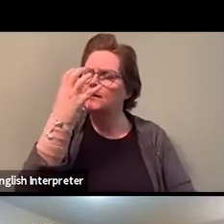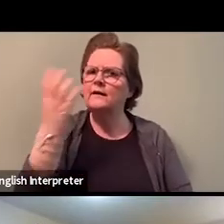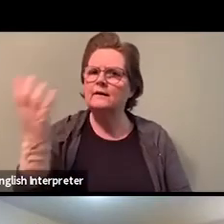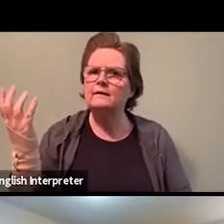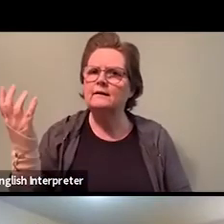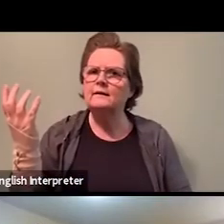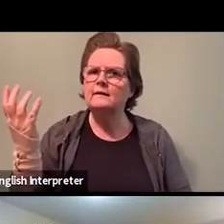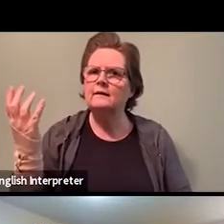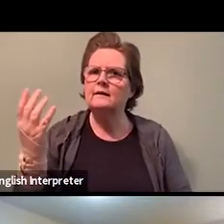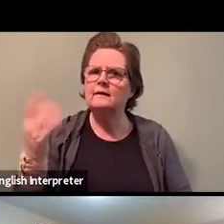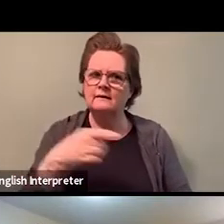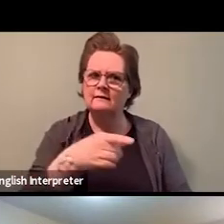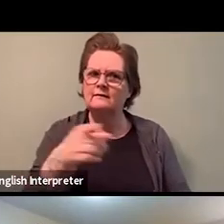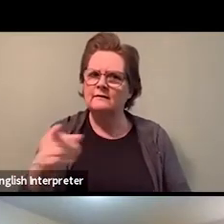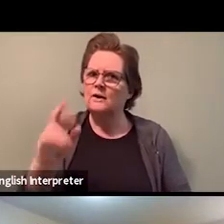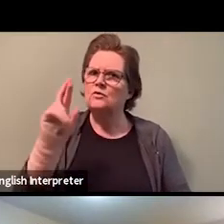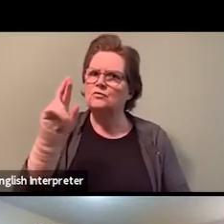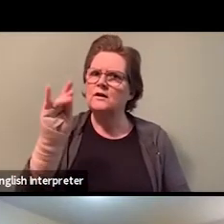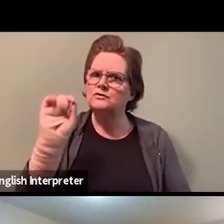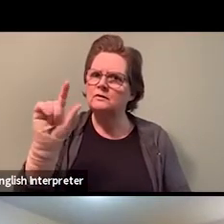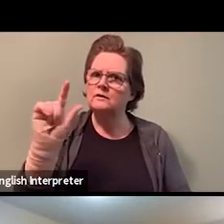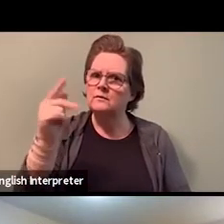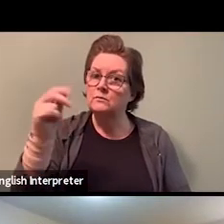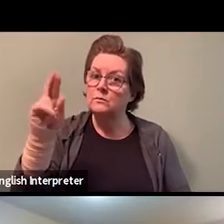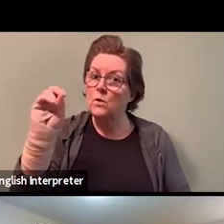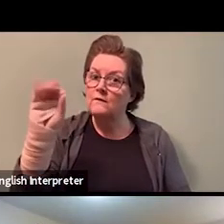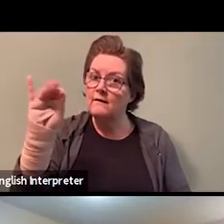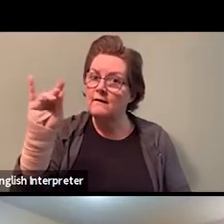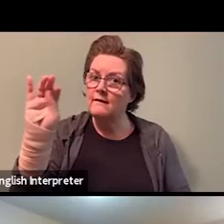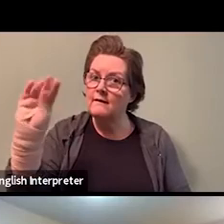Because that law still stands in Ontario.